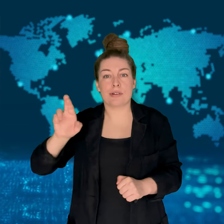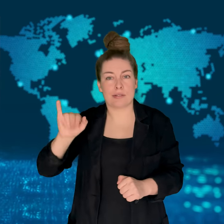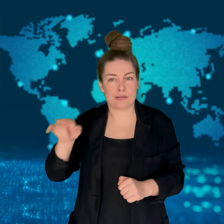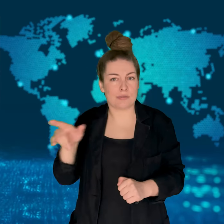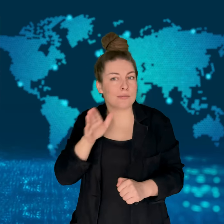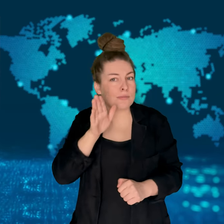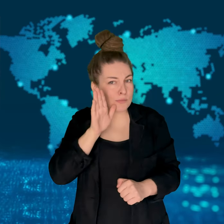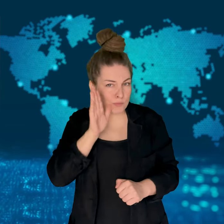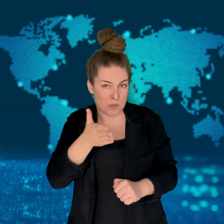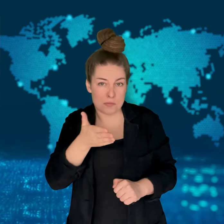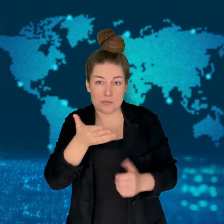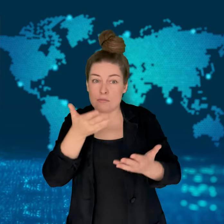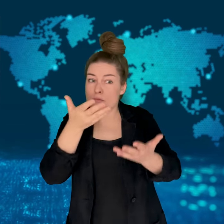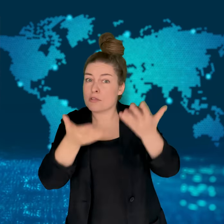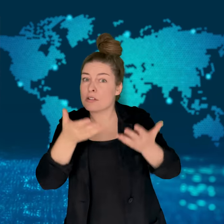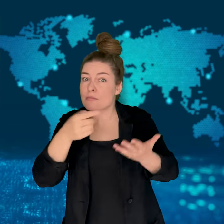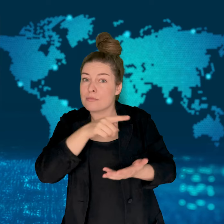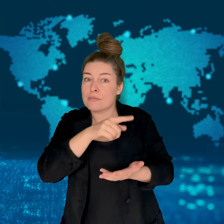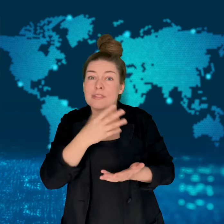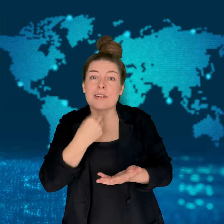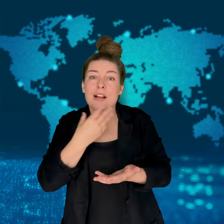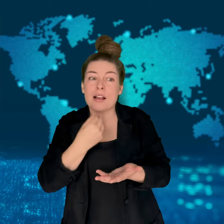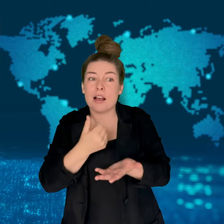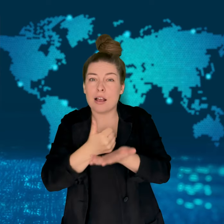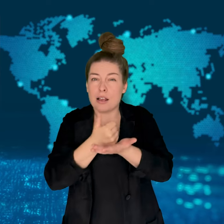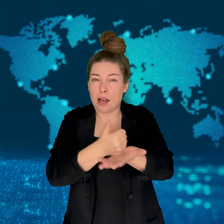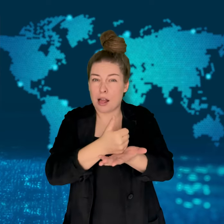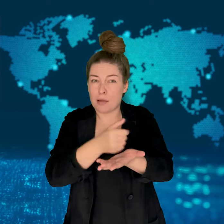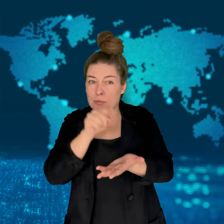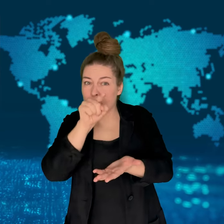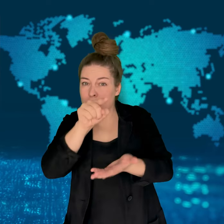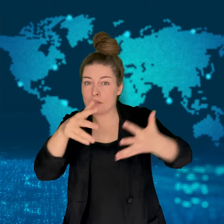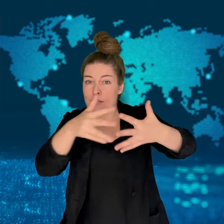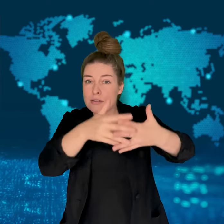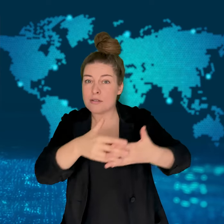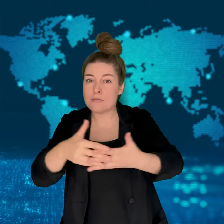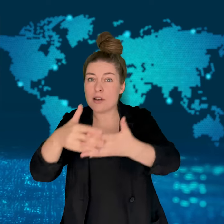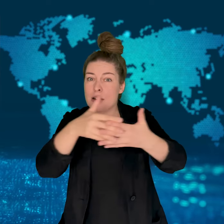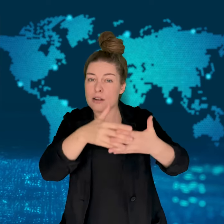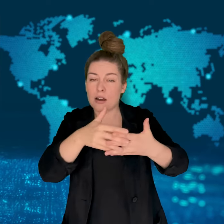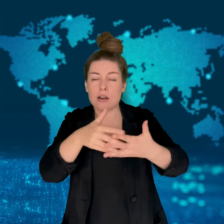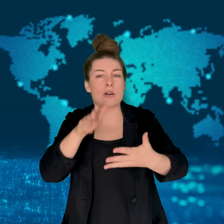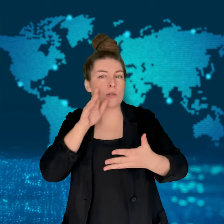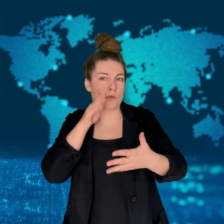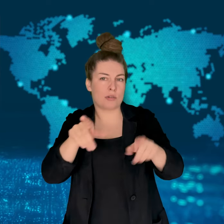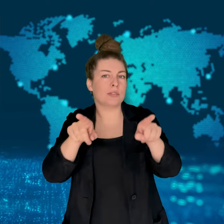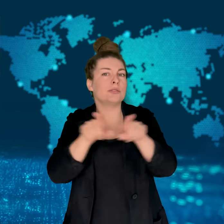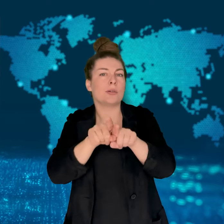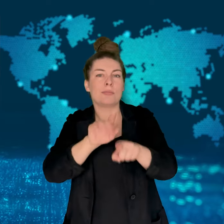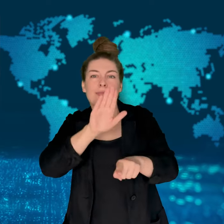Iran's armed forces chief of staff Major General Mohammad Bagheri promised